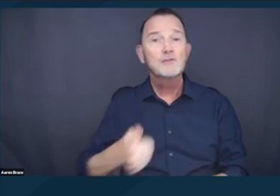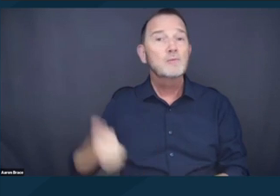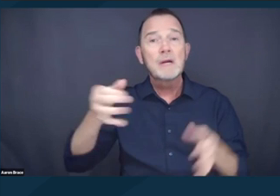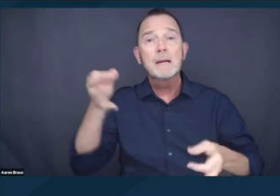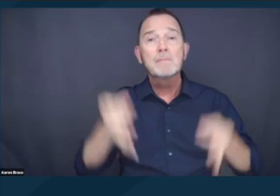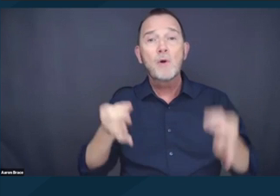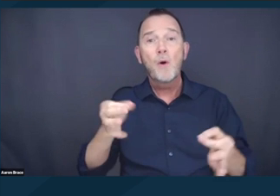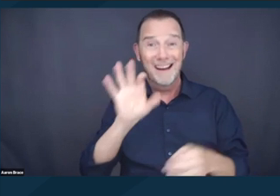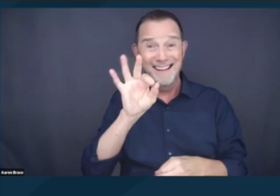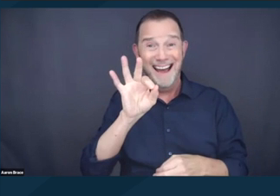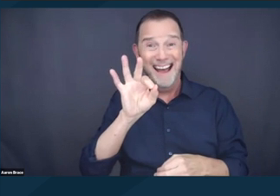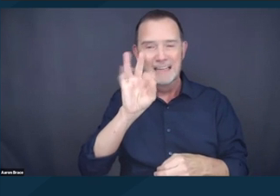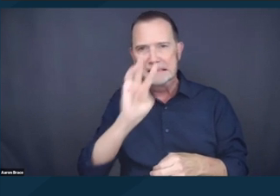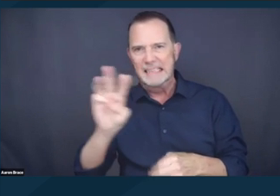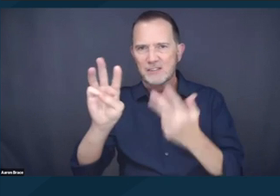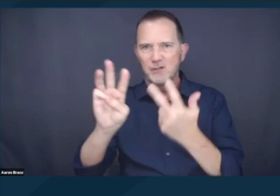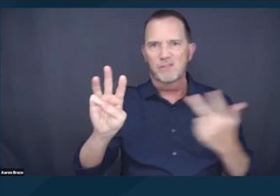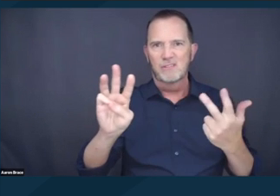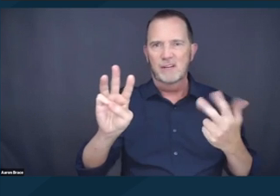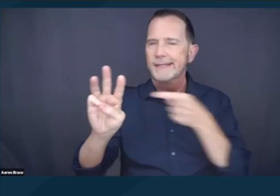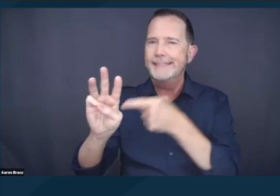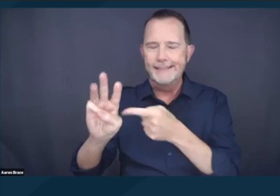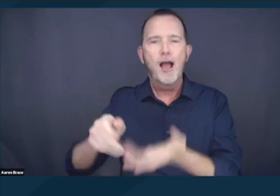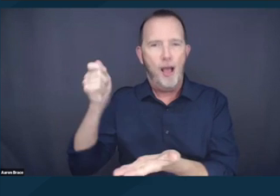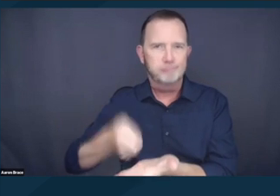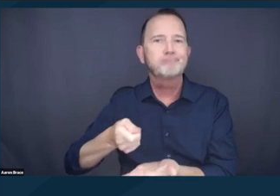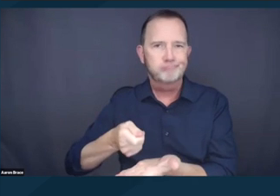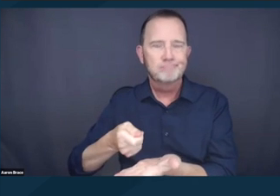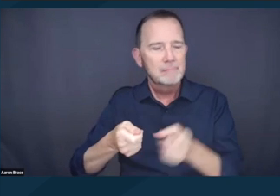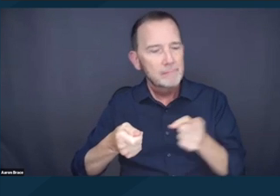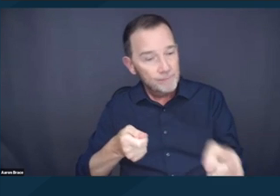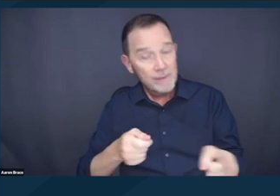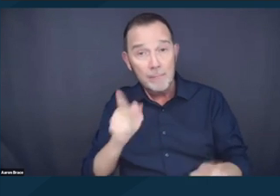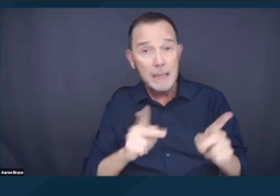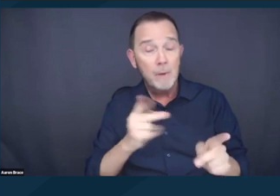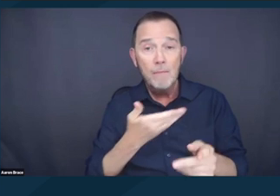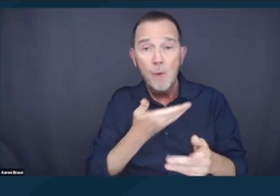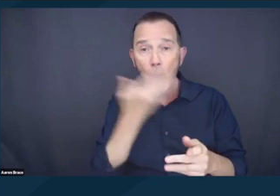the Supreme Court held that fining and jailing people experiencing homelessness for sleeping outside